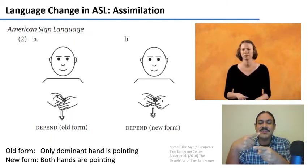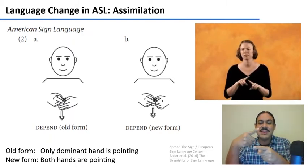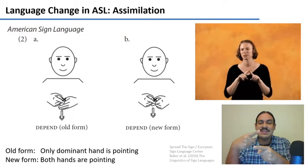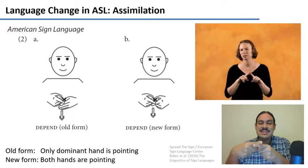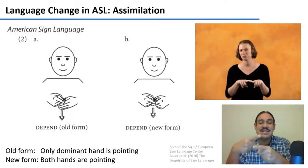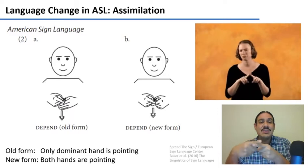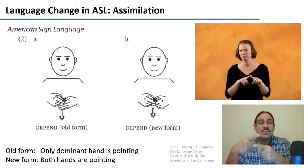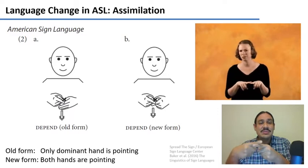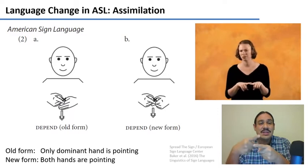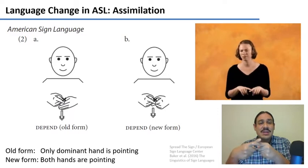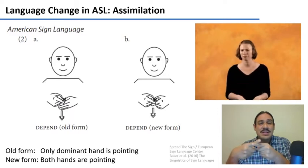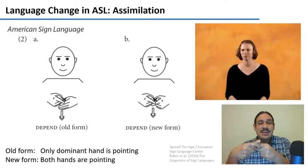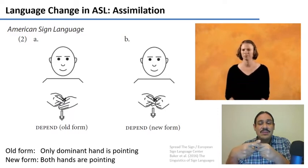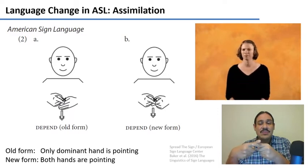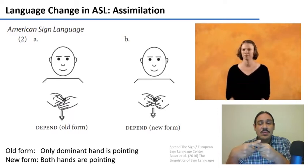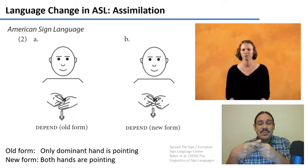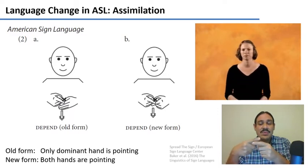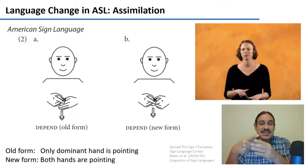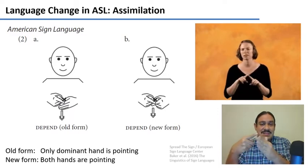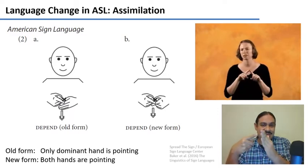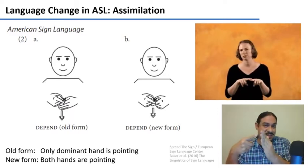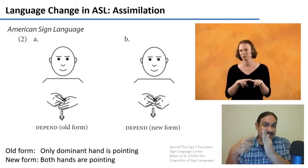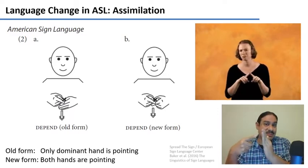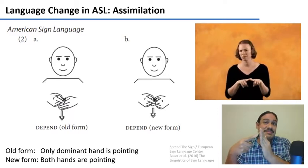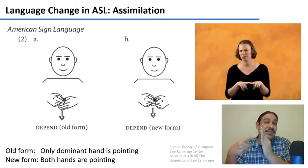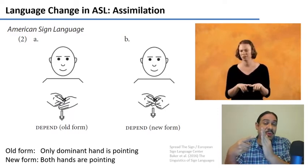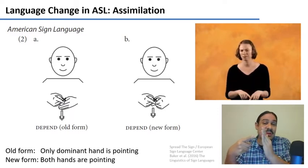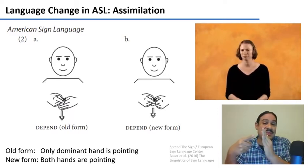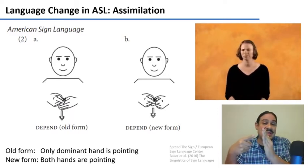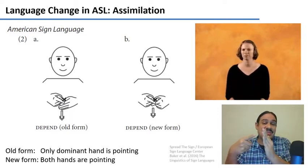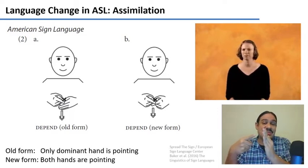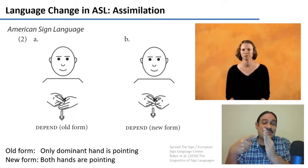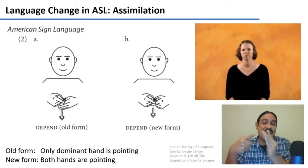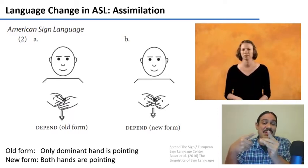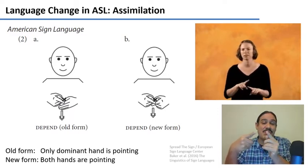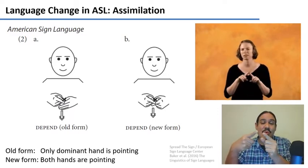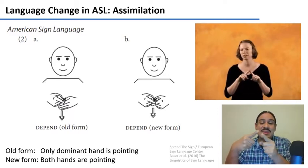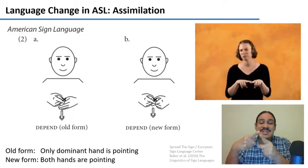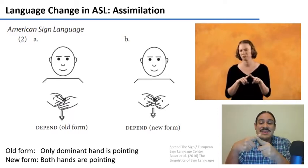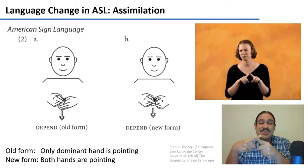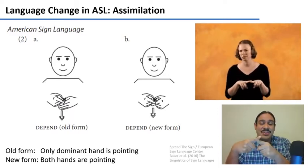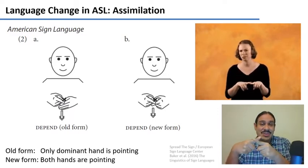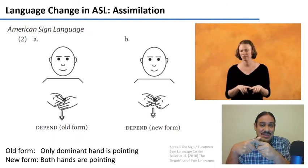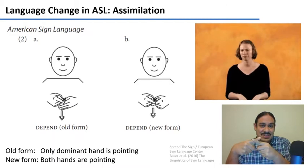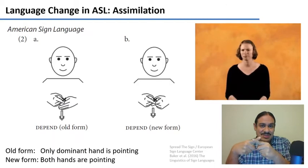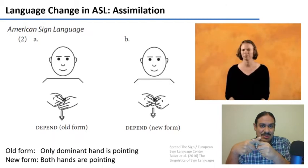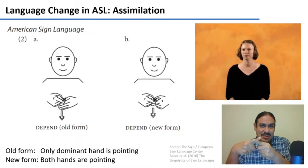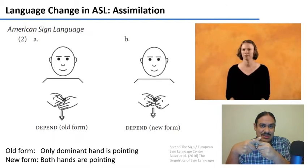case of assimilation you can have a feature change over time